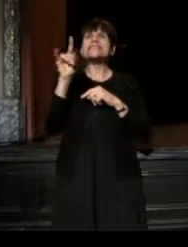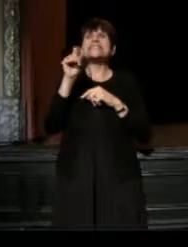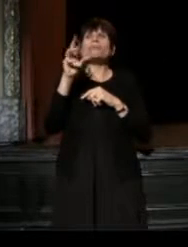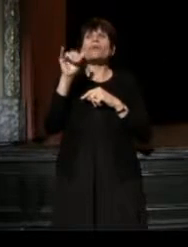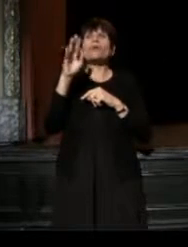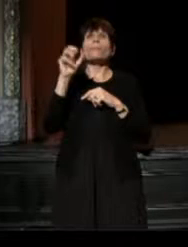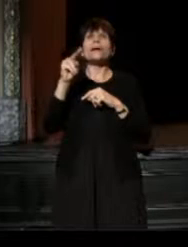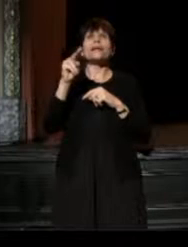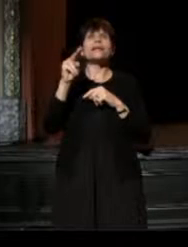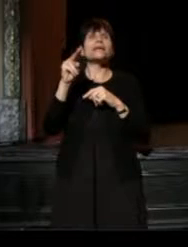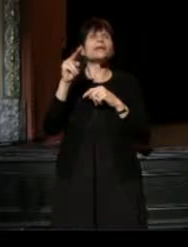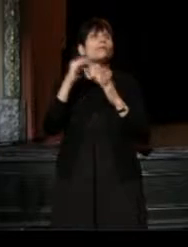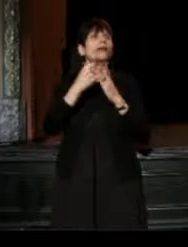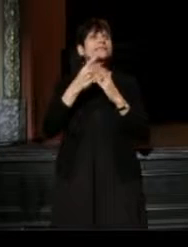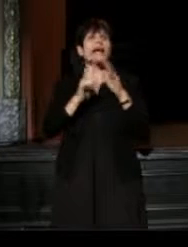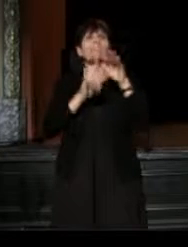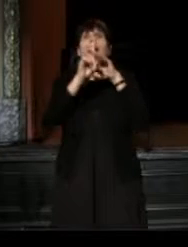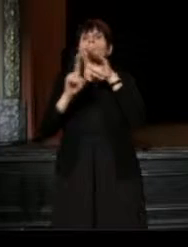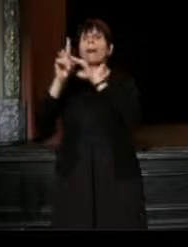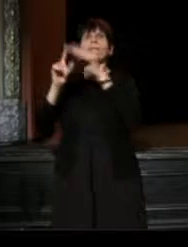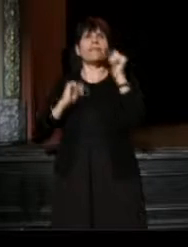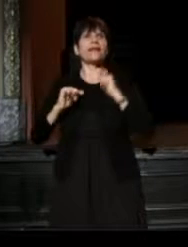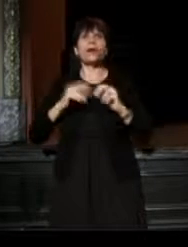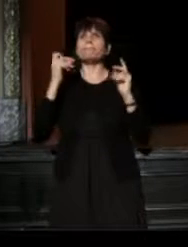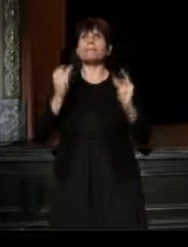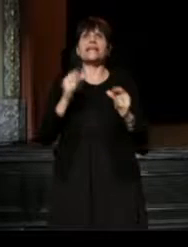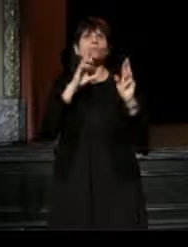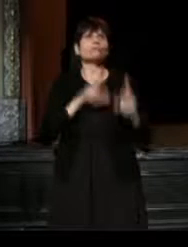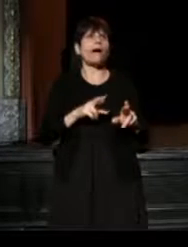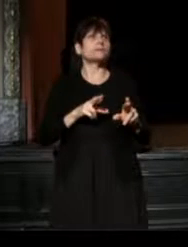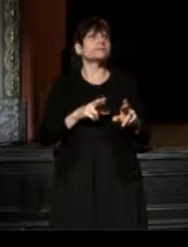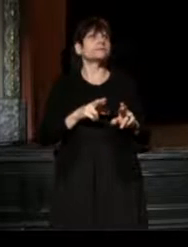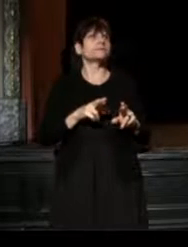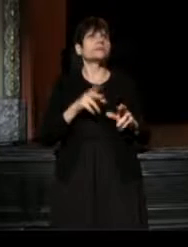is almost like pop-up theater, an immediate response to what's on the news.